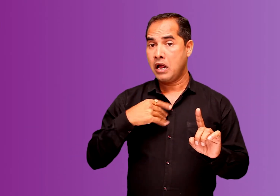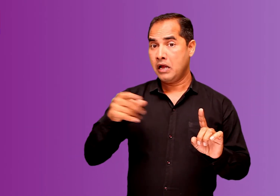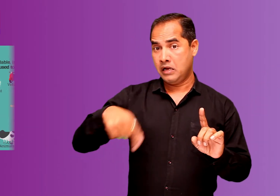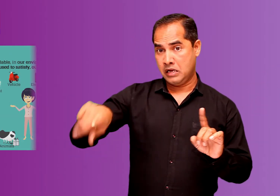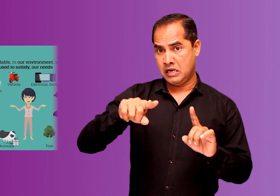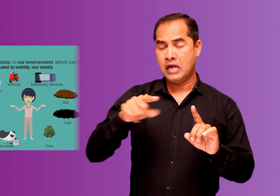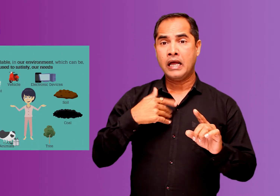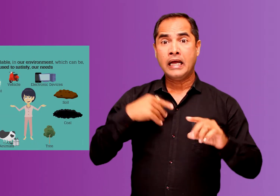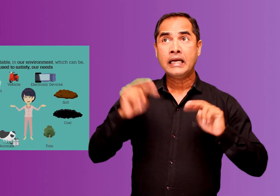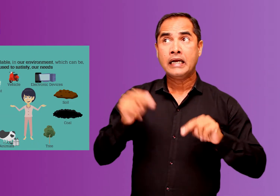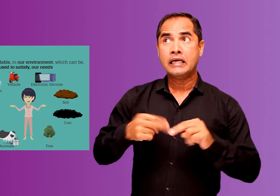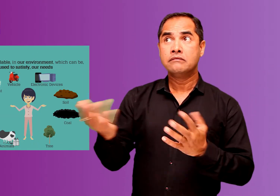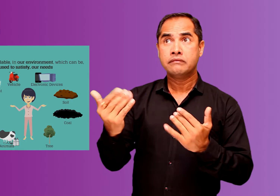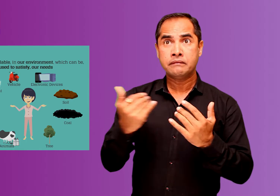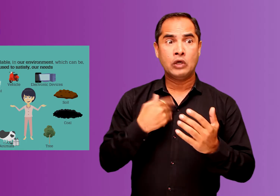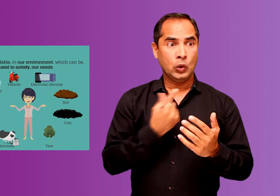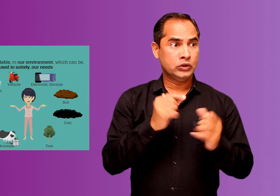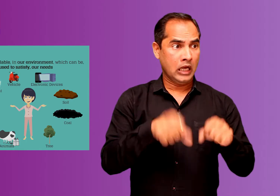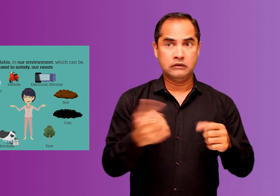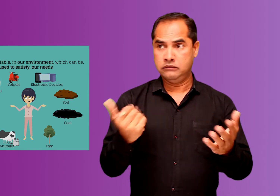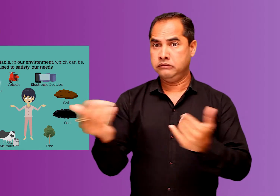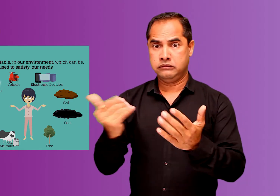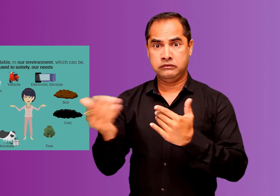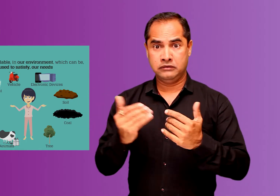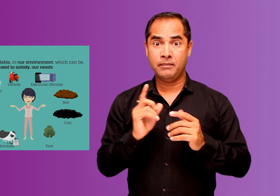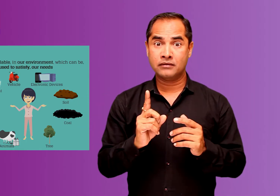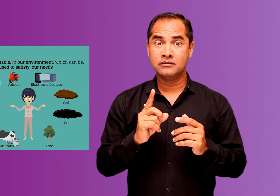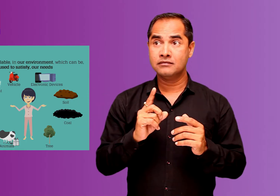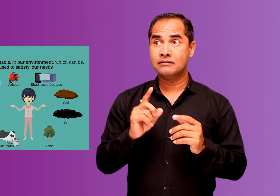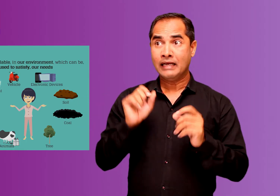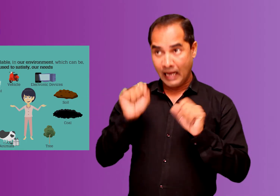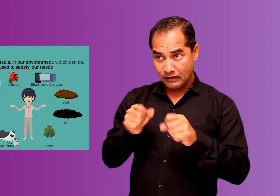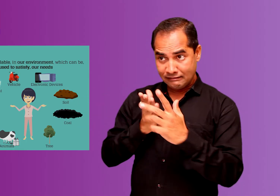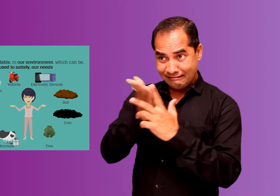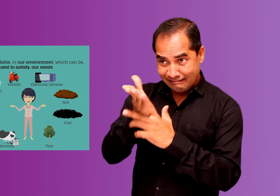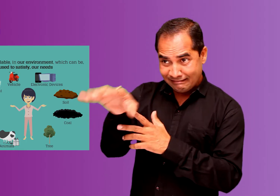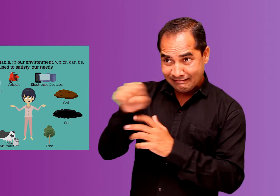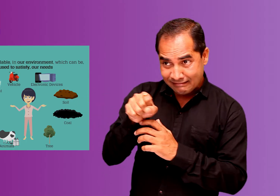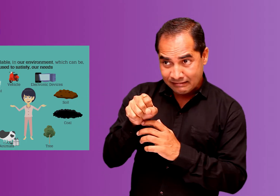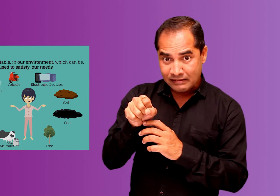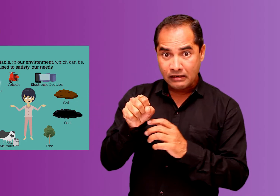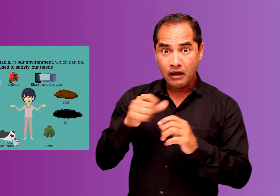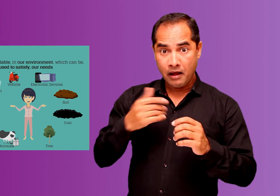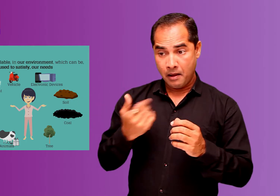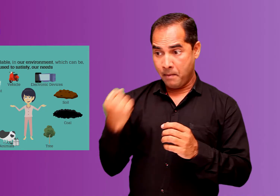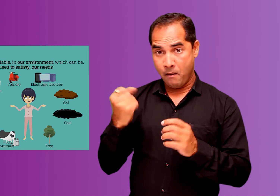which can be used to satisfy our needs, provided that it is technologically accessible, economically feasible and culturally acceptable,